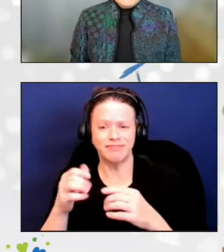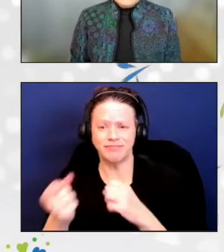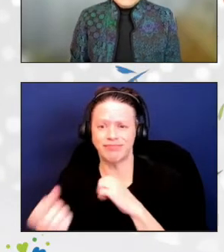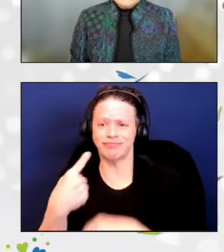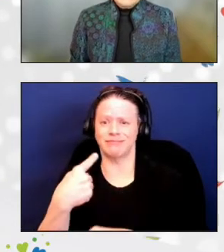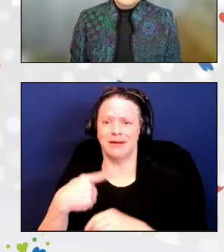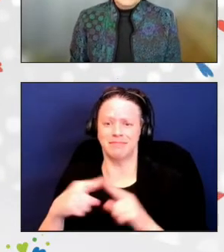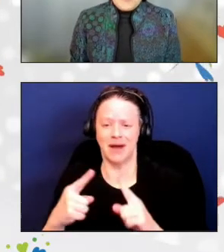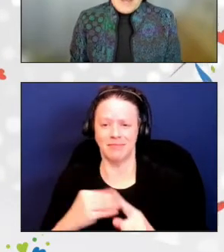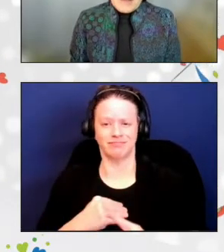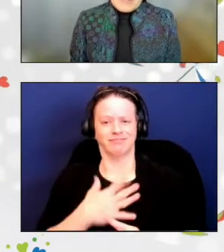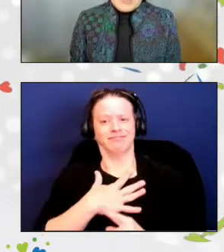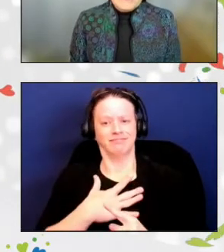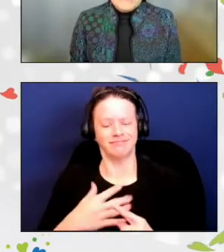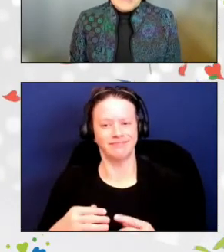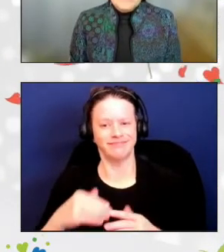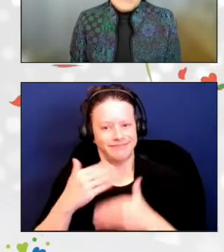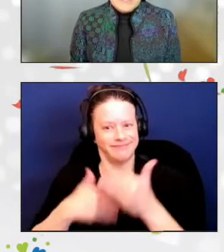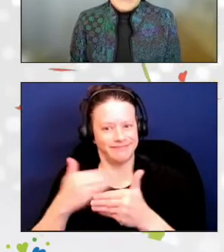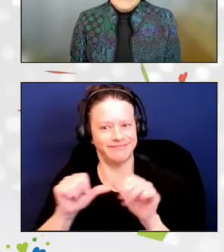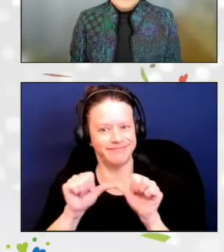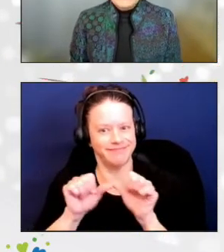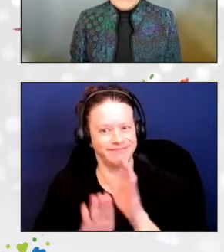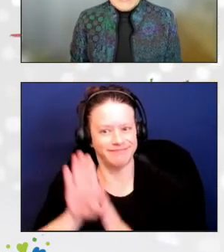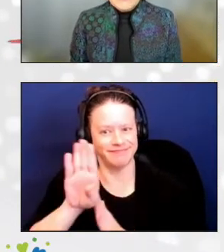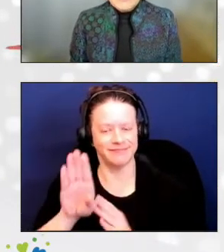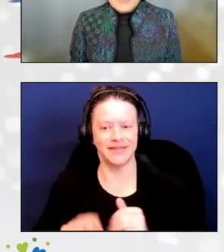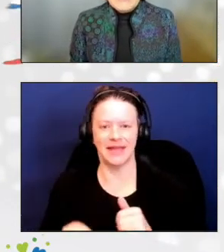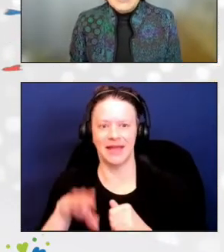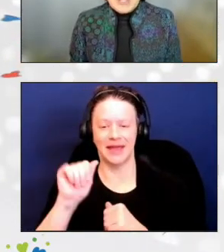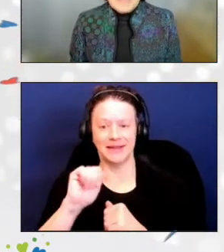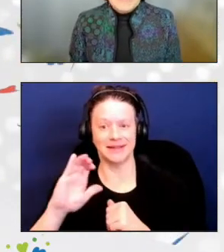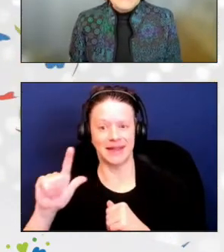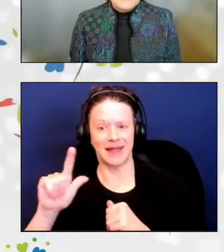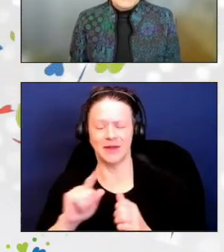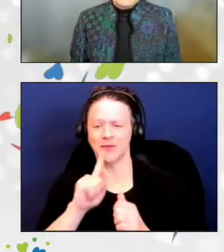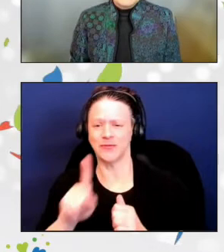ACL is proud to present Benae with the SUA Champion Award.